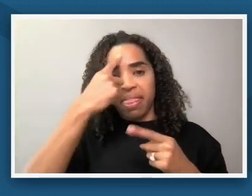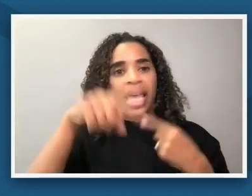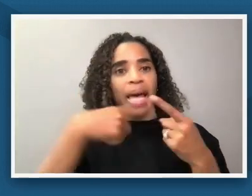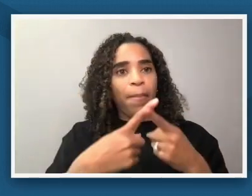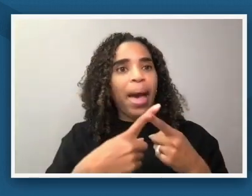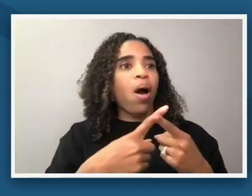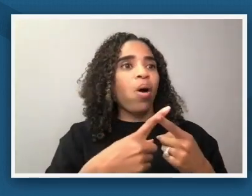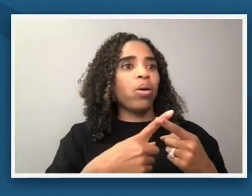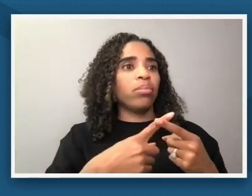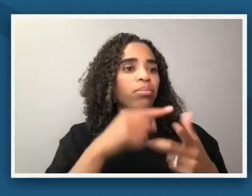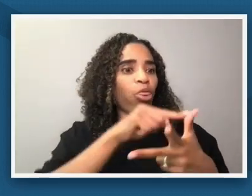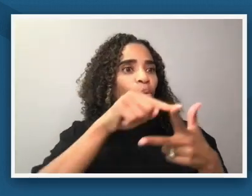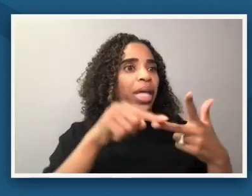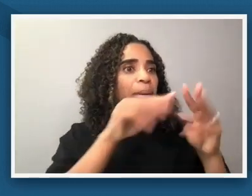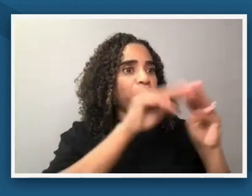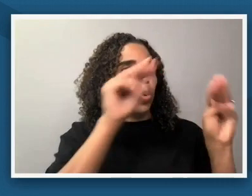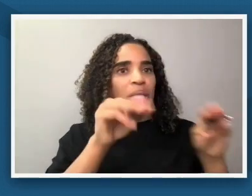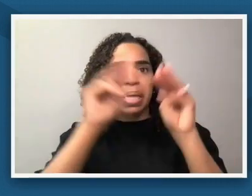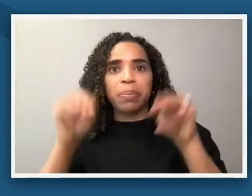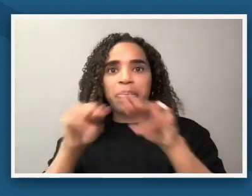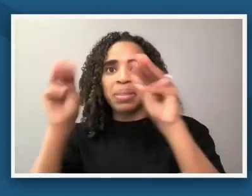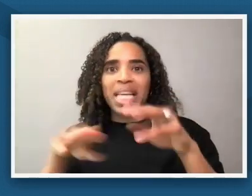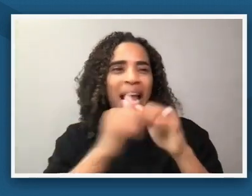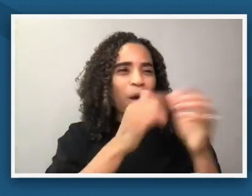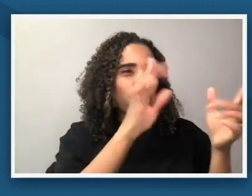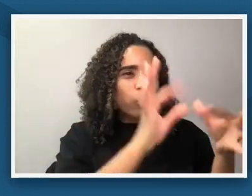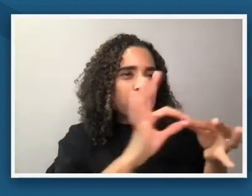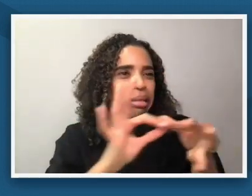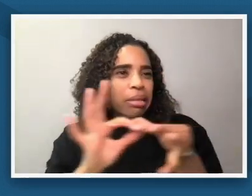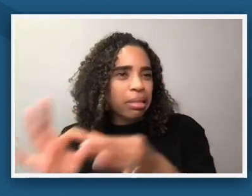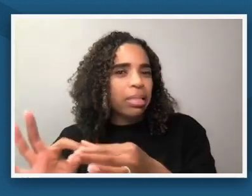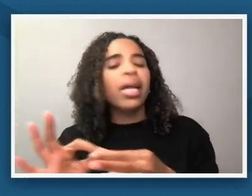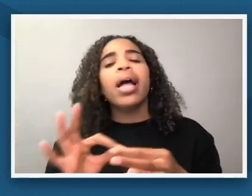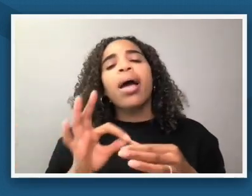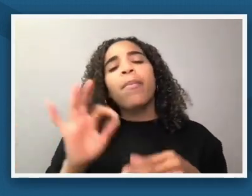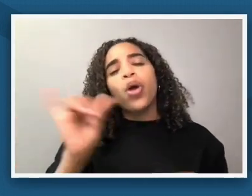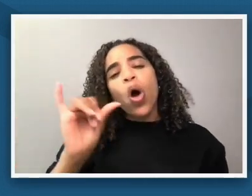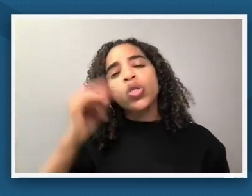but also to consider that um that